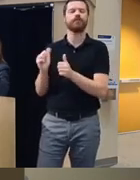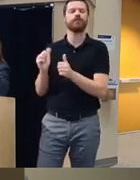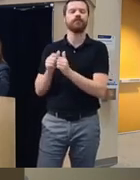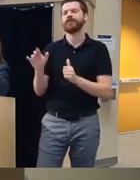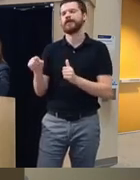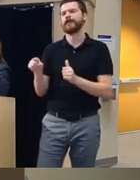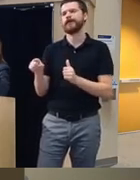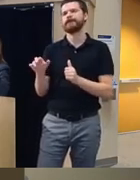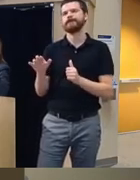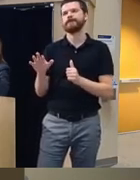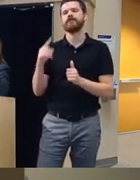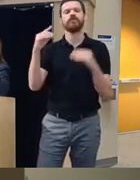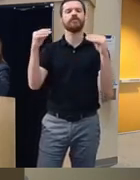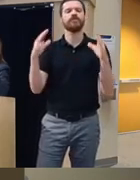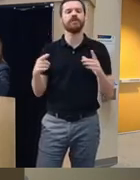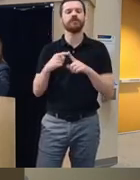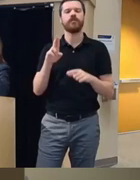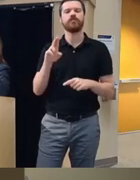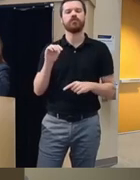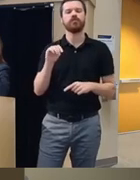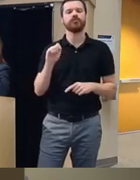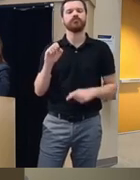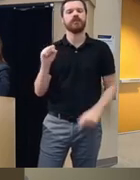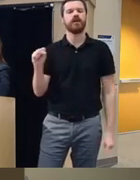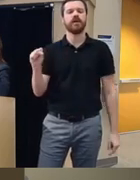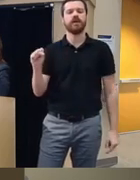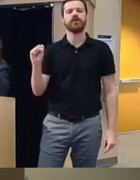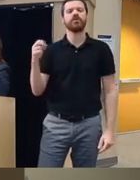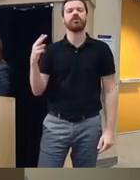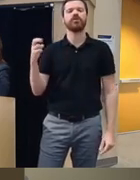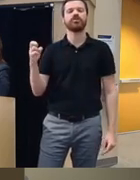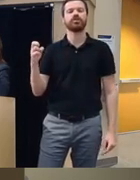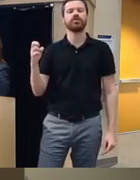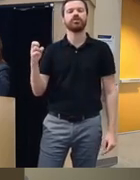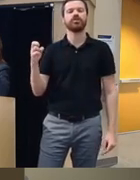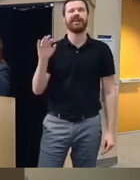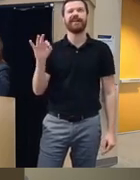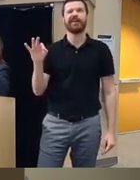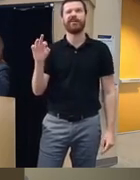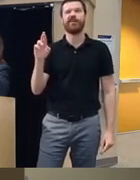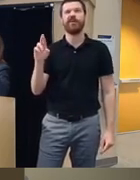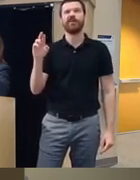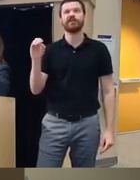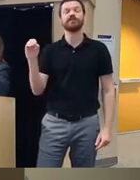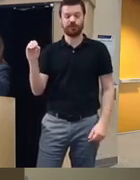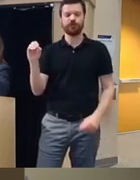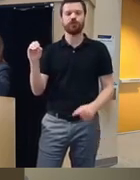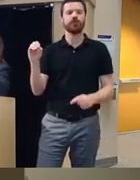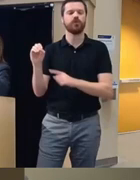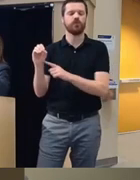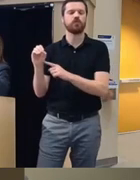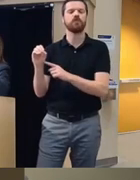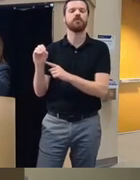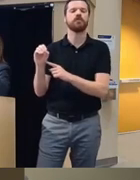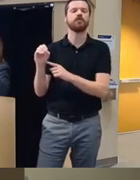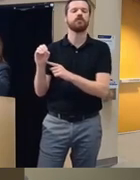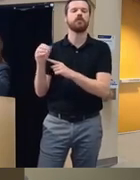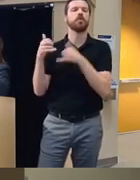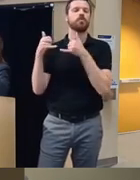a a professor out of UMass she's um k99 r0000 wordy and so she's going to be uh deploying